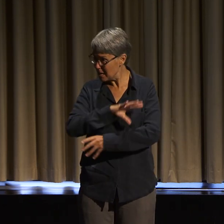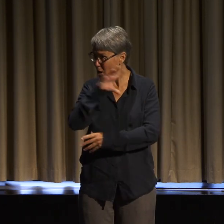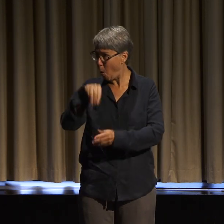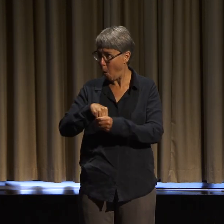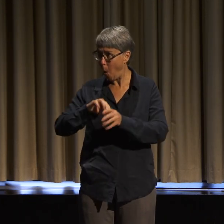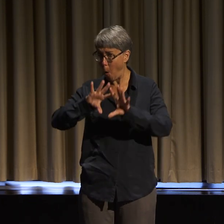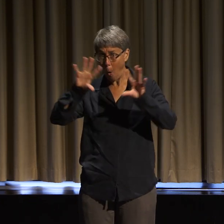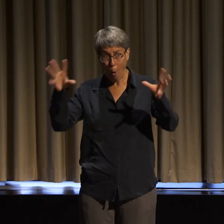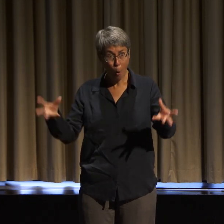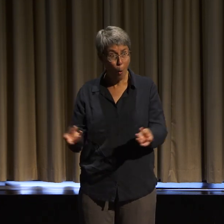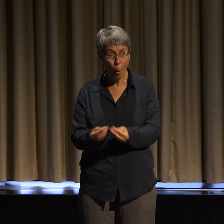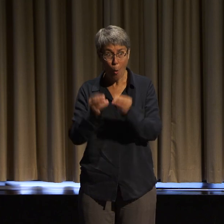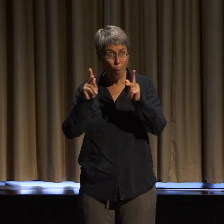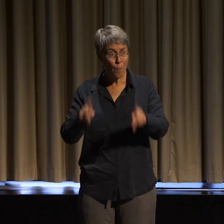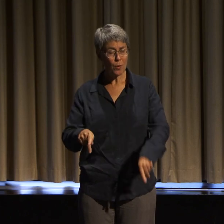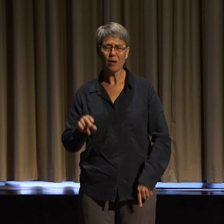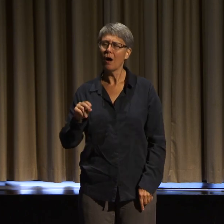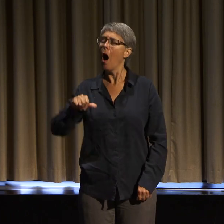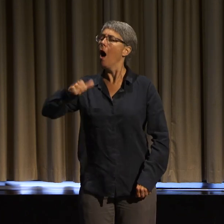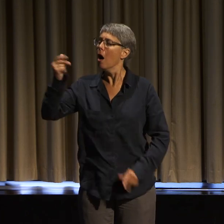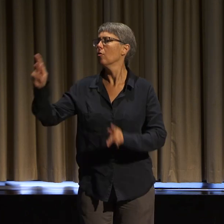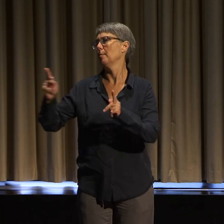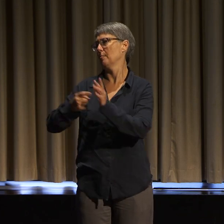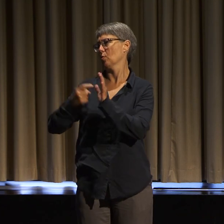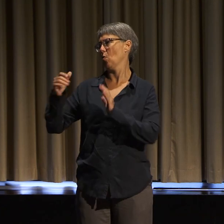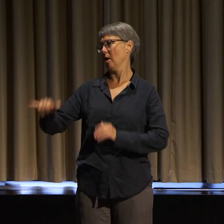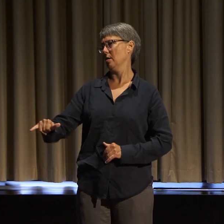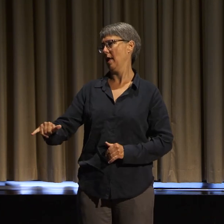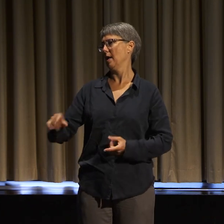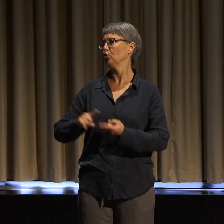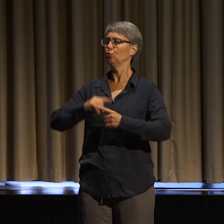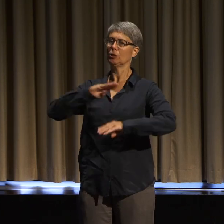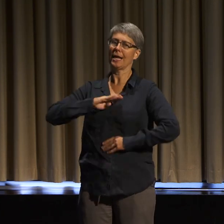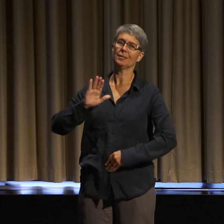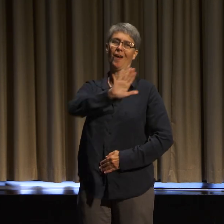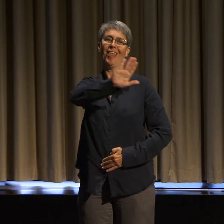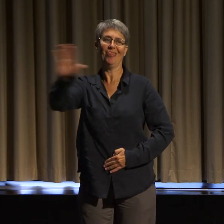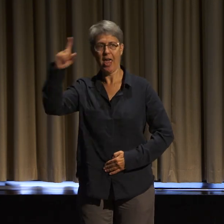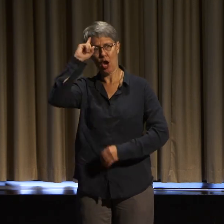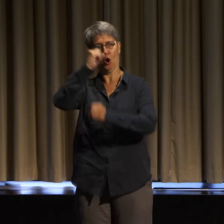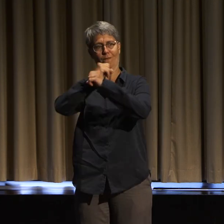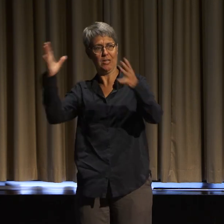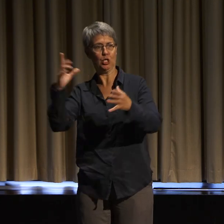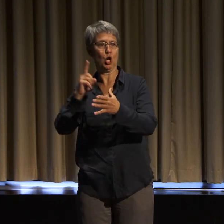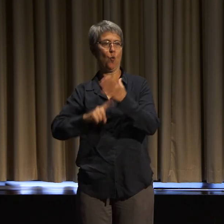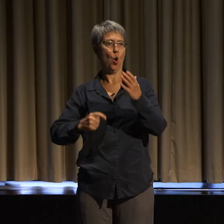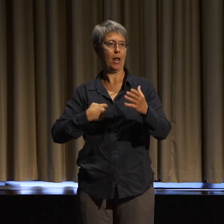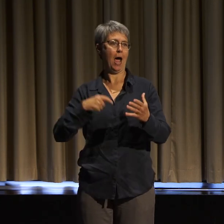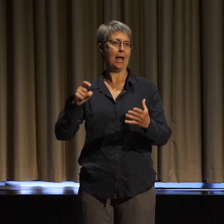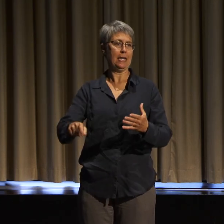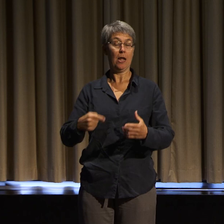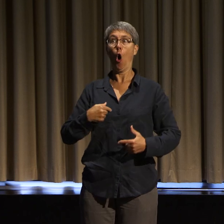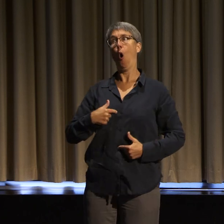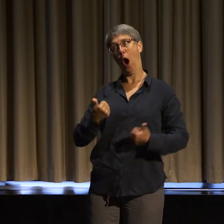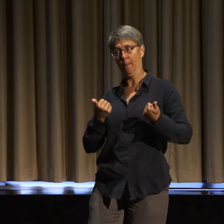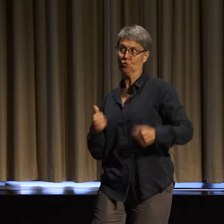the right kind of disabled child, one who they needed to be seen as trying to be as able-bodied as possible,